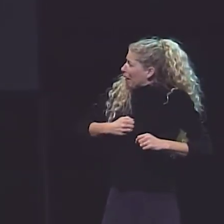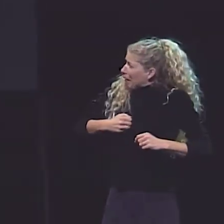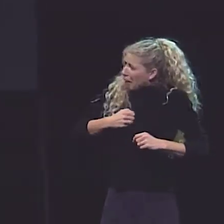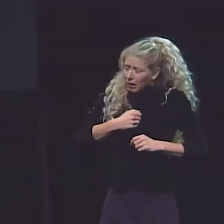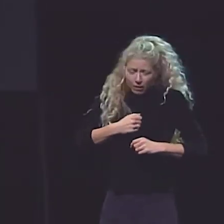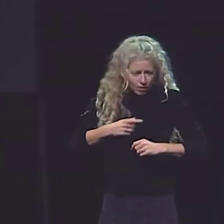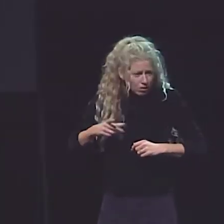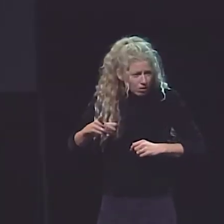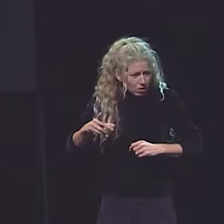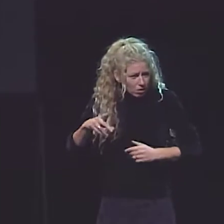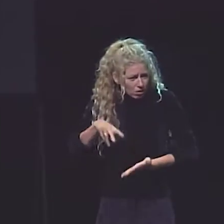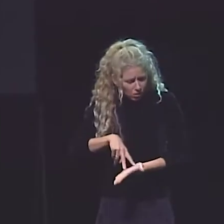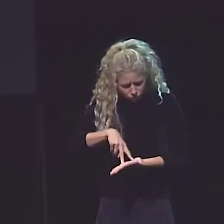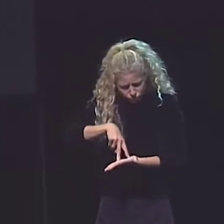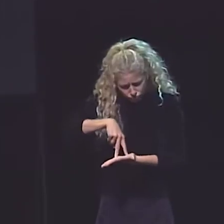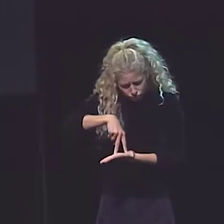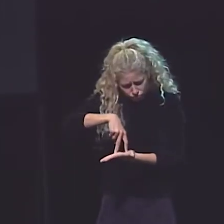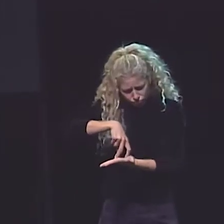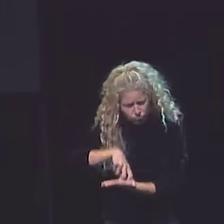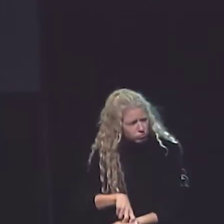"I'M SORRY," I SAID TO HIM.